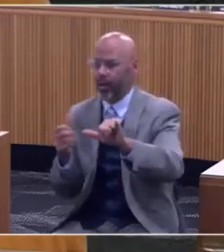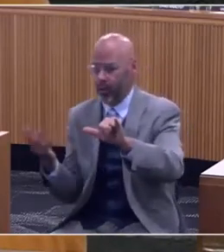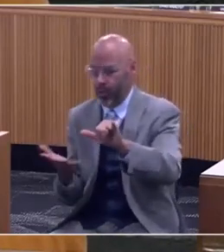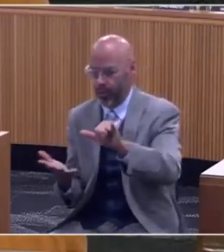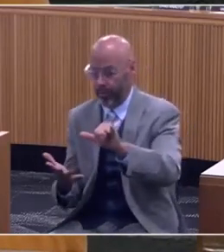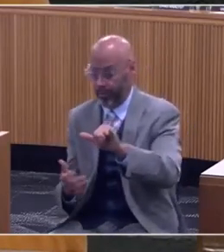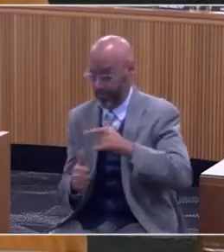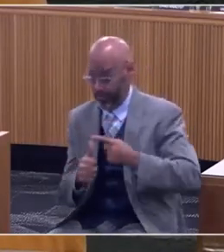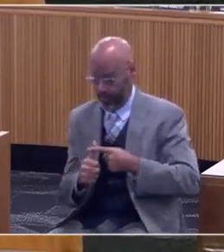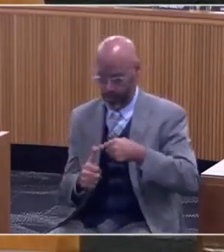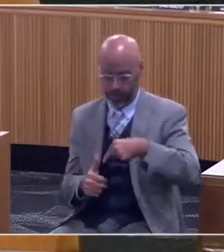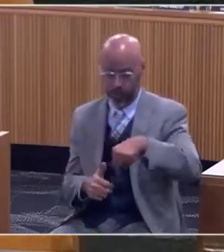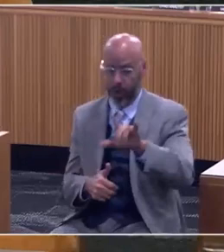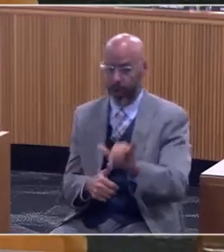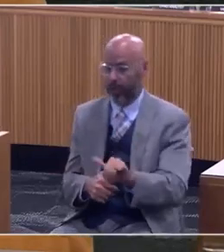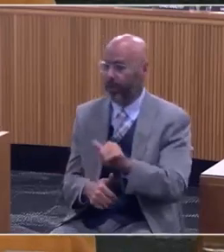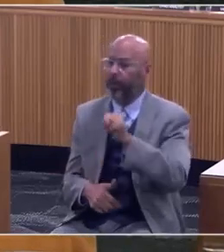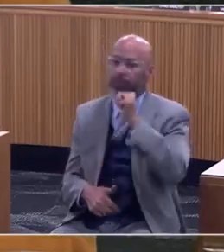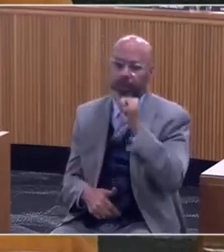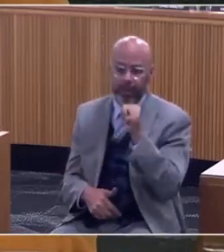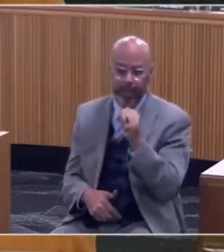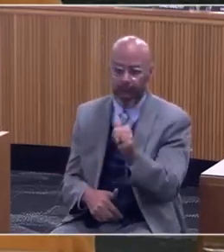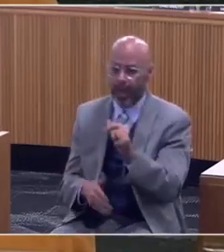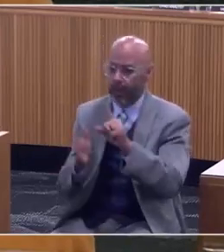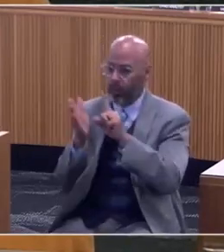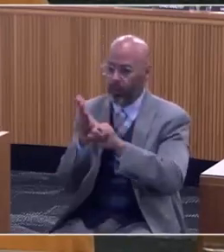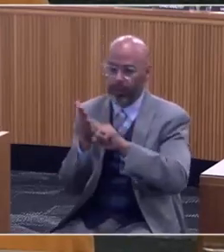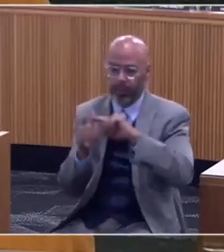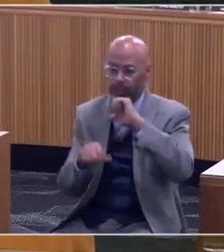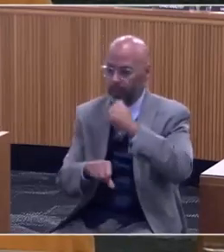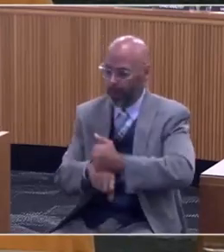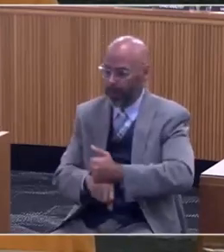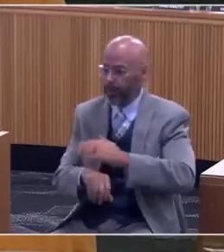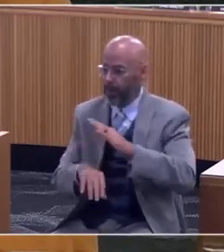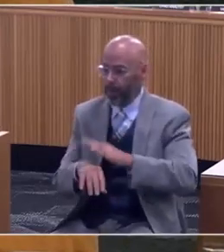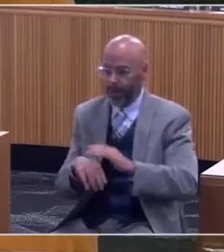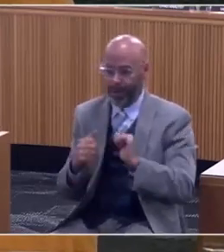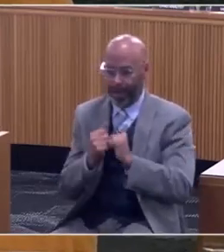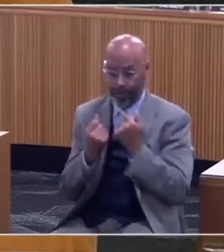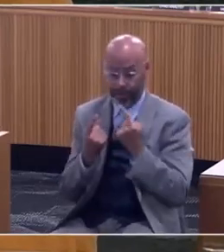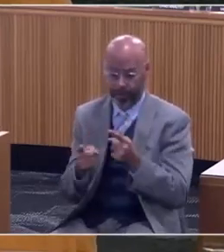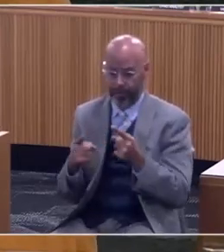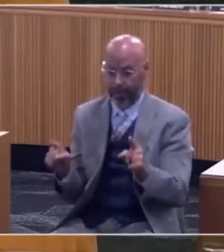First, QALY is not research-based on how effective a treatment was